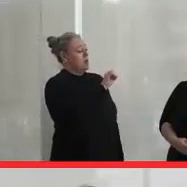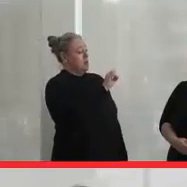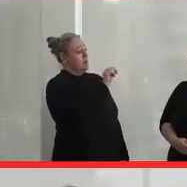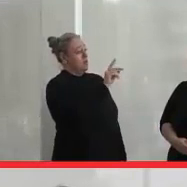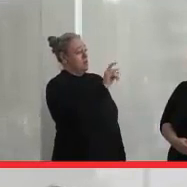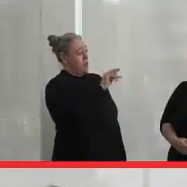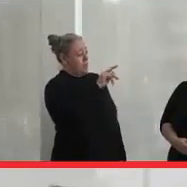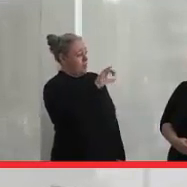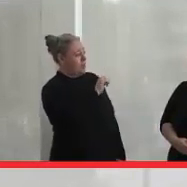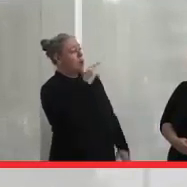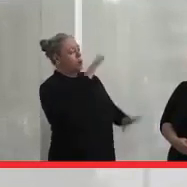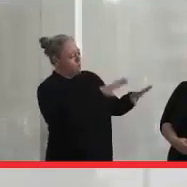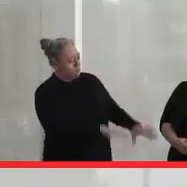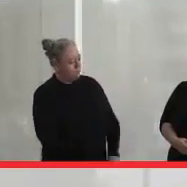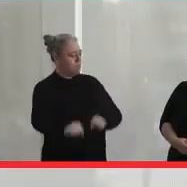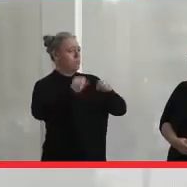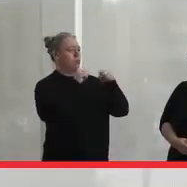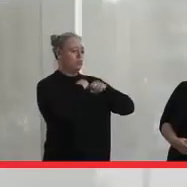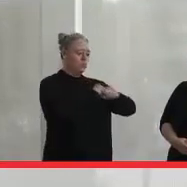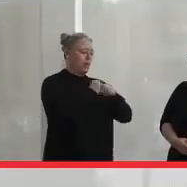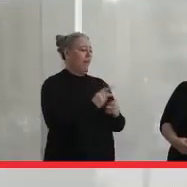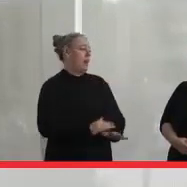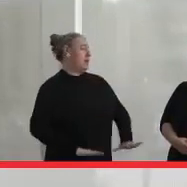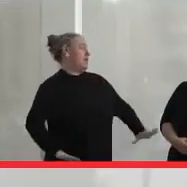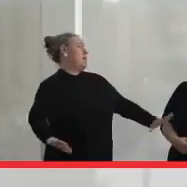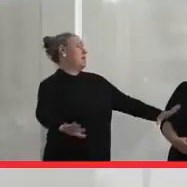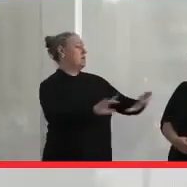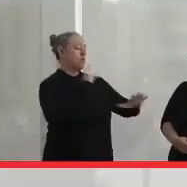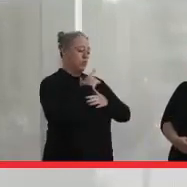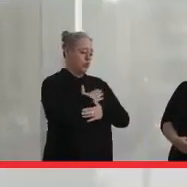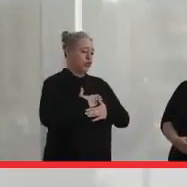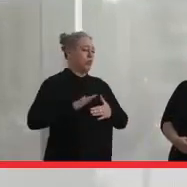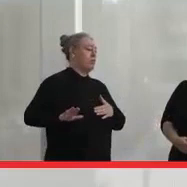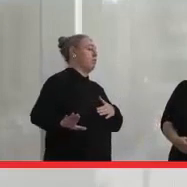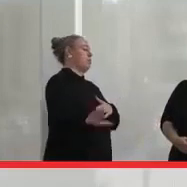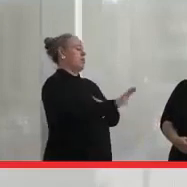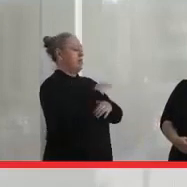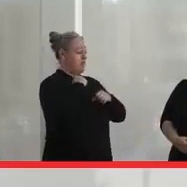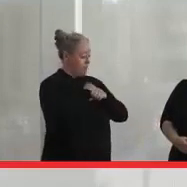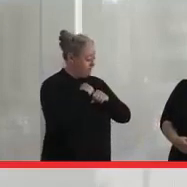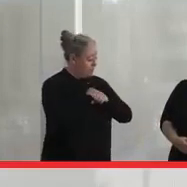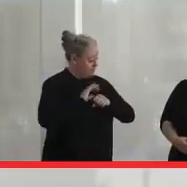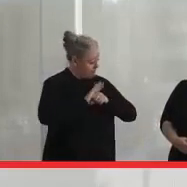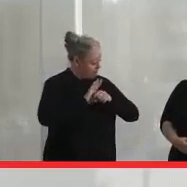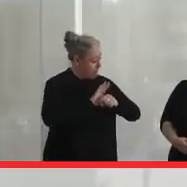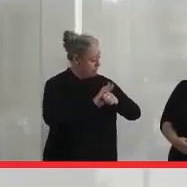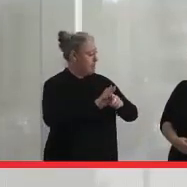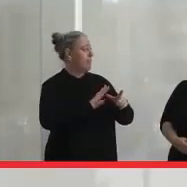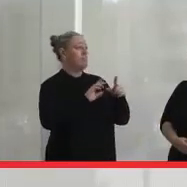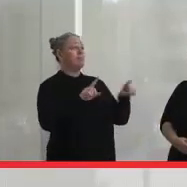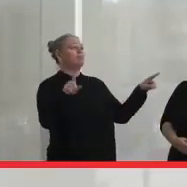And just to go off some of Jan's comments about how to support,